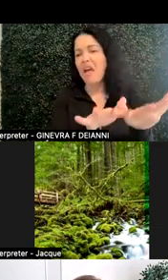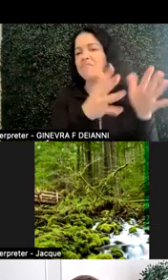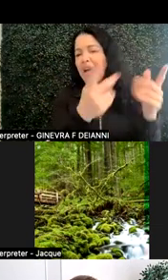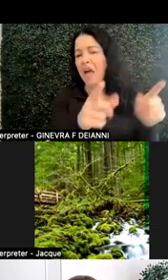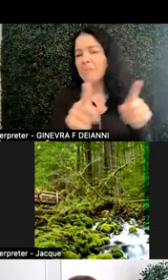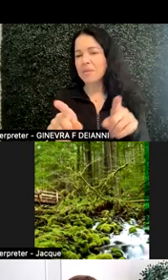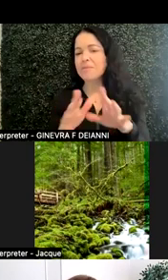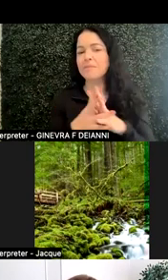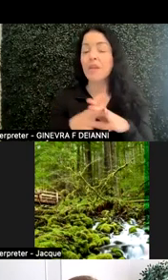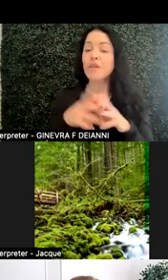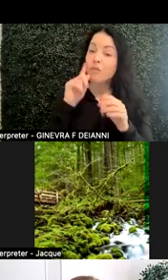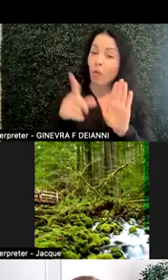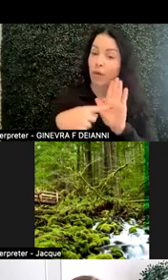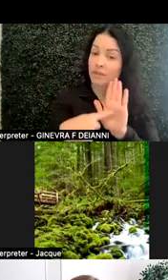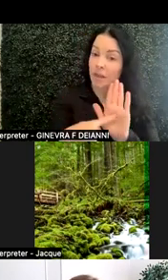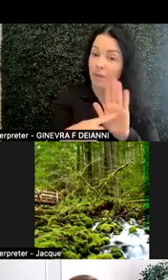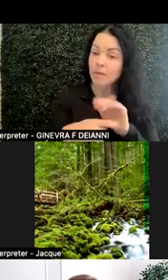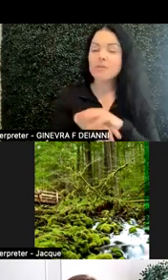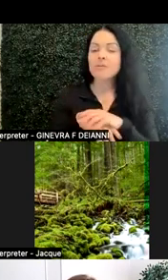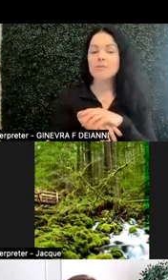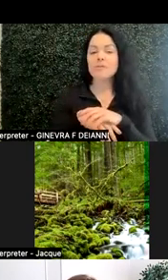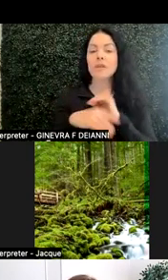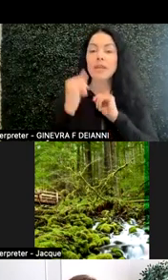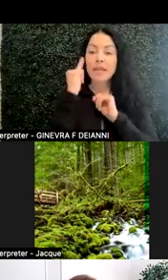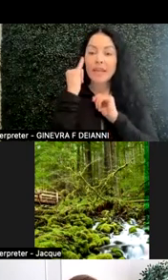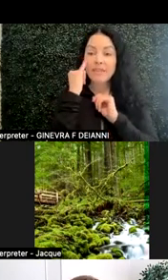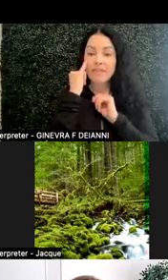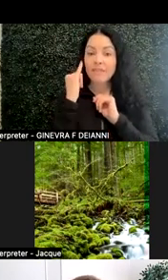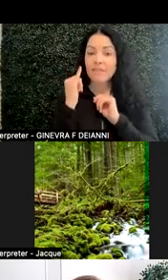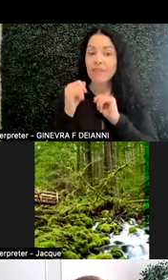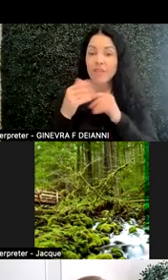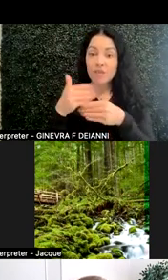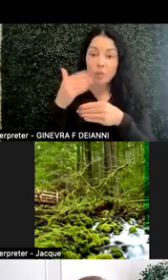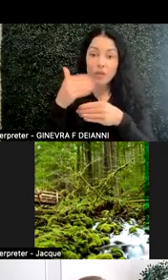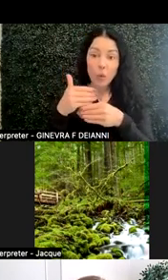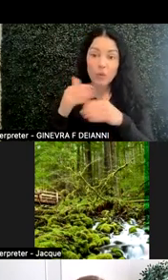So for example, if there are windows in the classroom